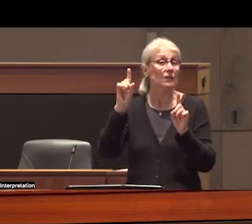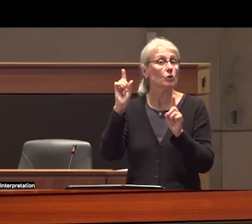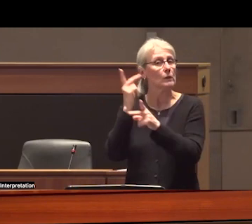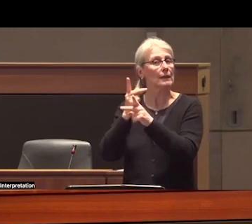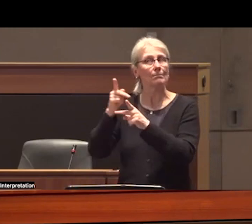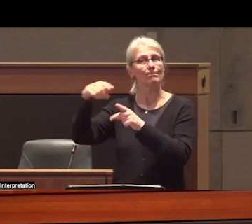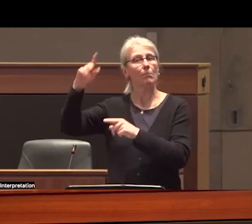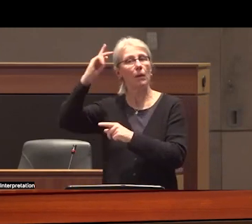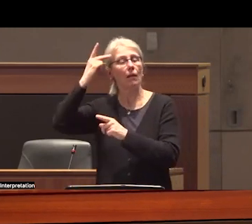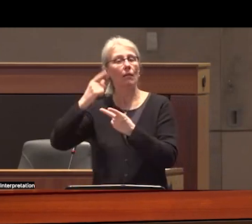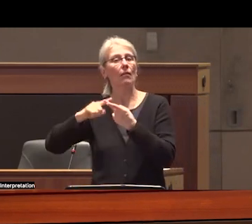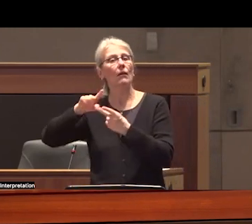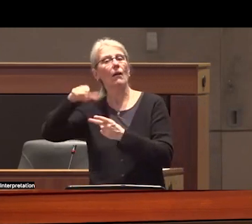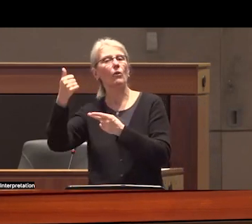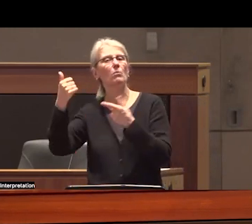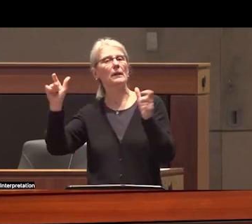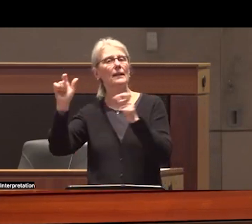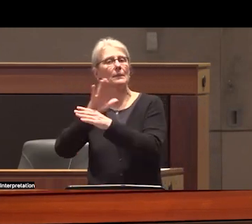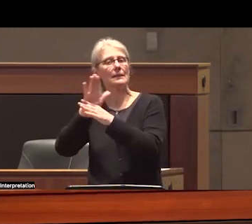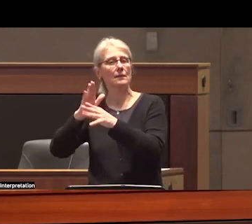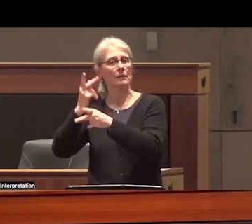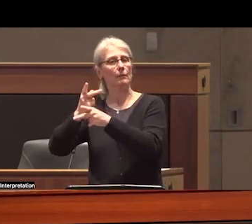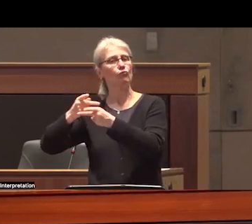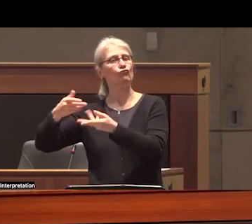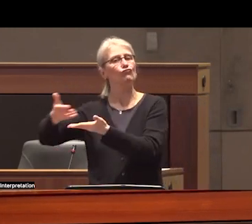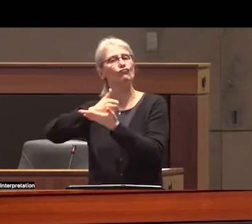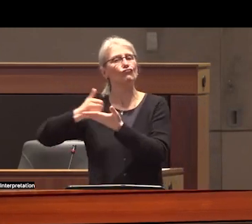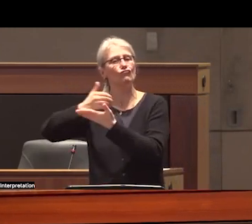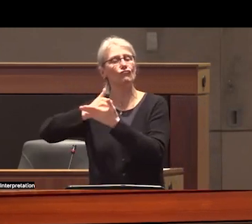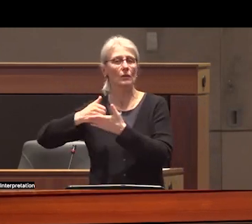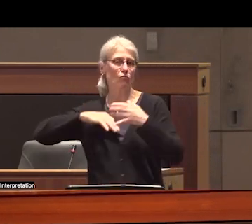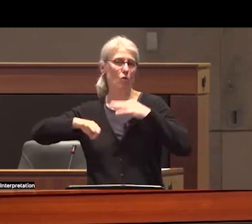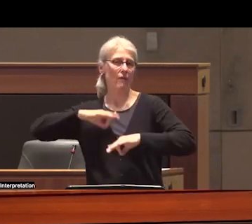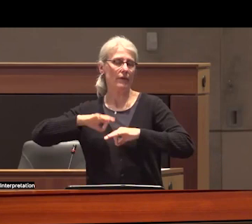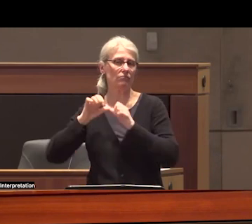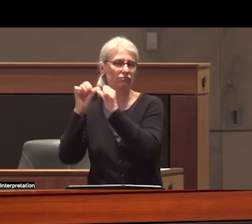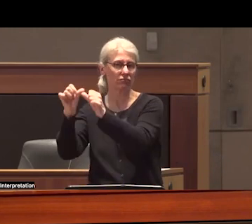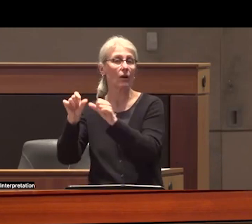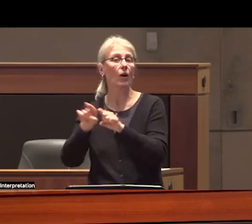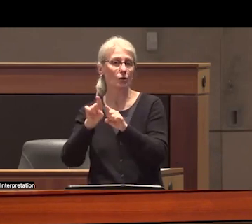political and economic Elites in generating profit and in sustaining the settler Colonial land and